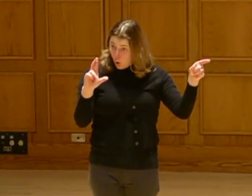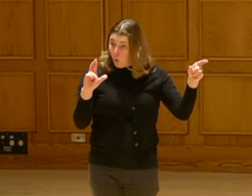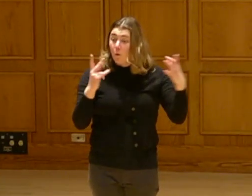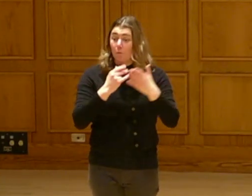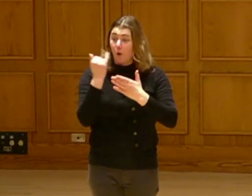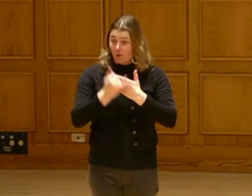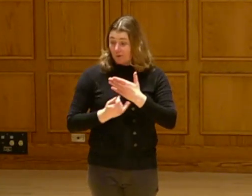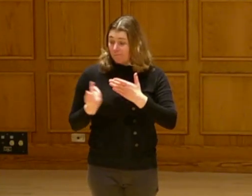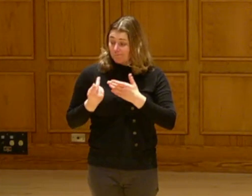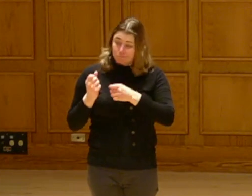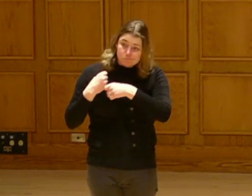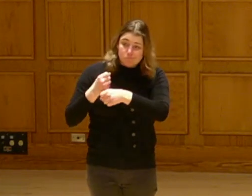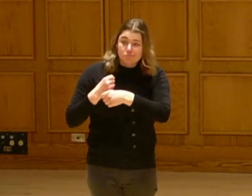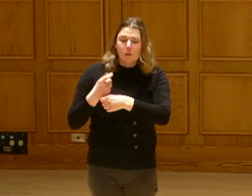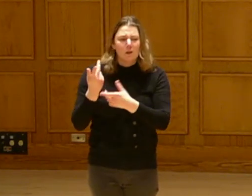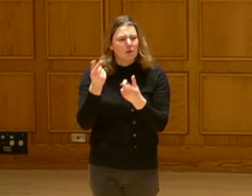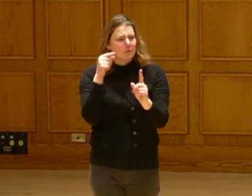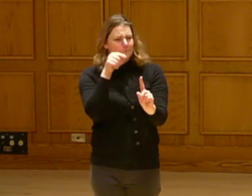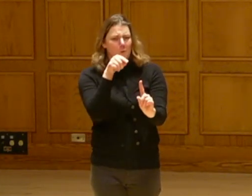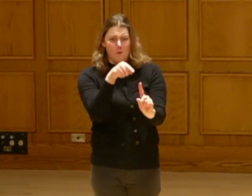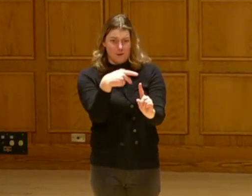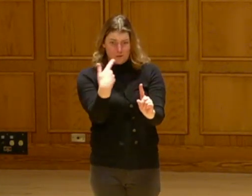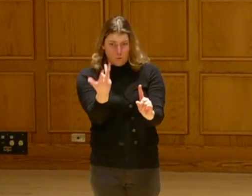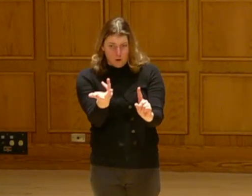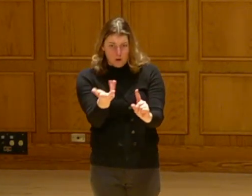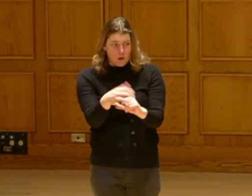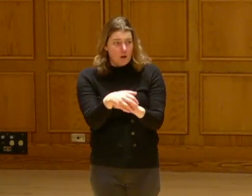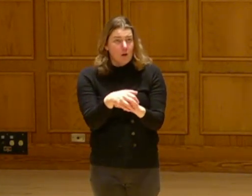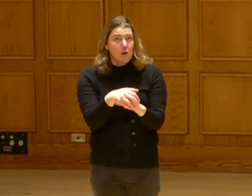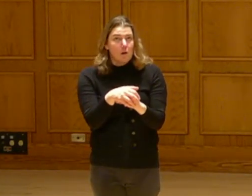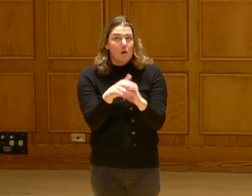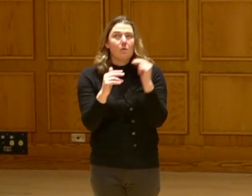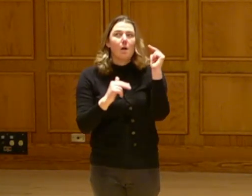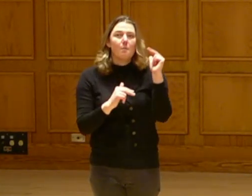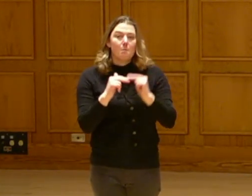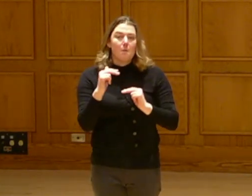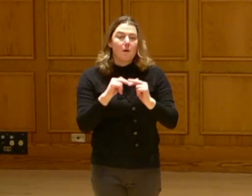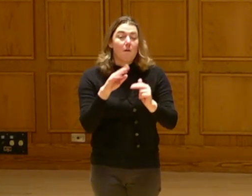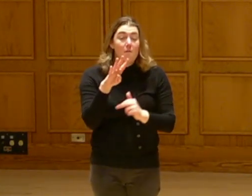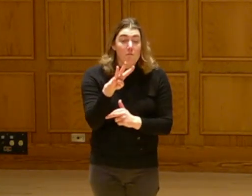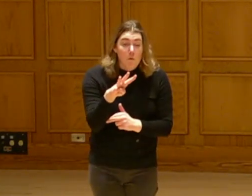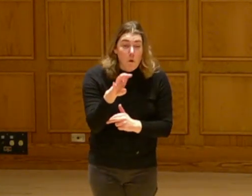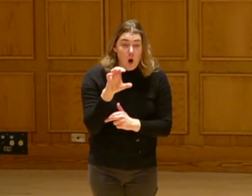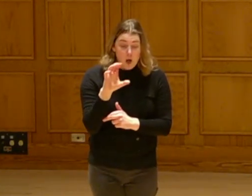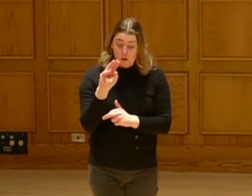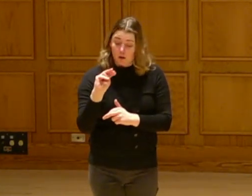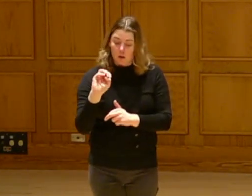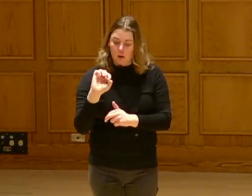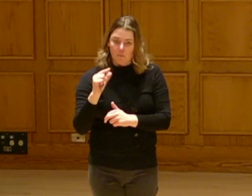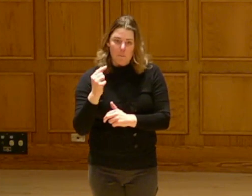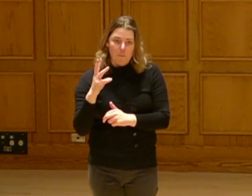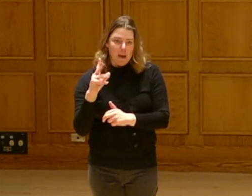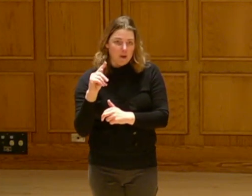We've been putting together a project in Red Lake called the Red